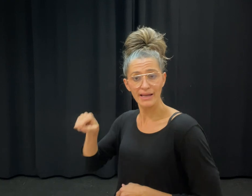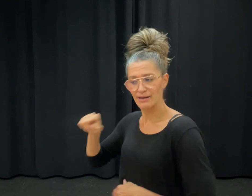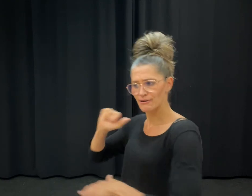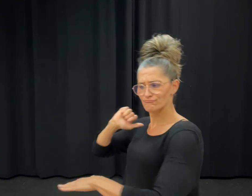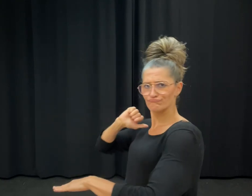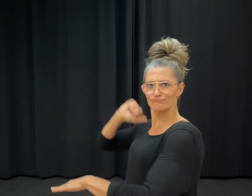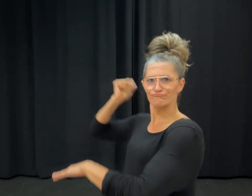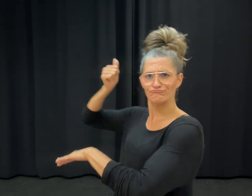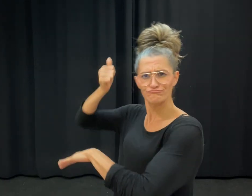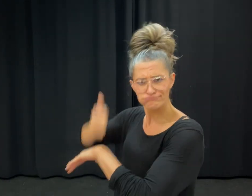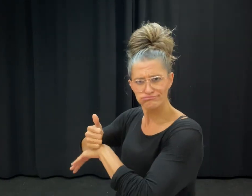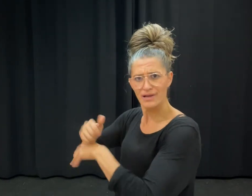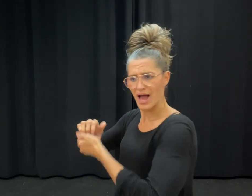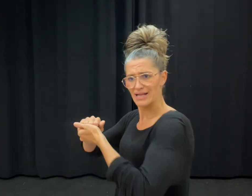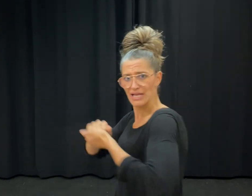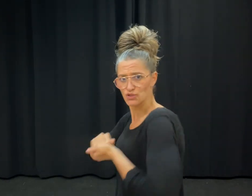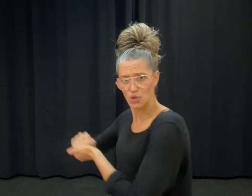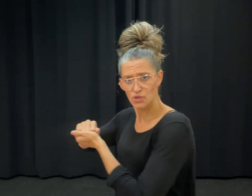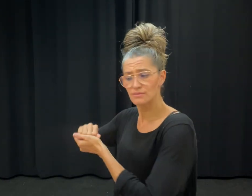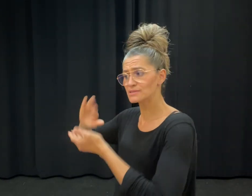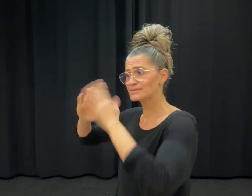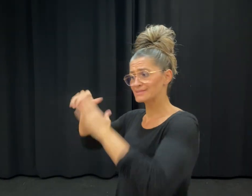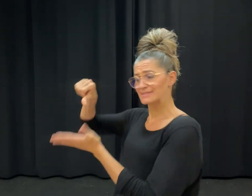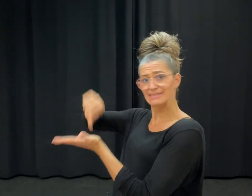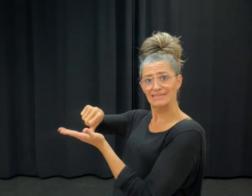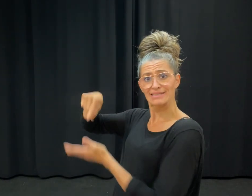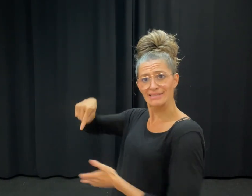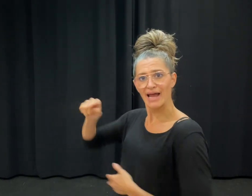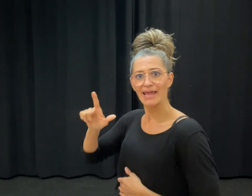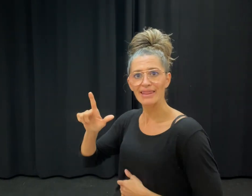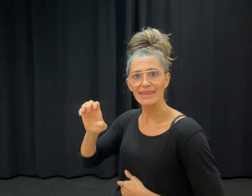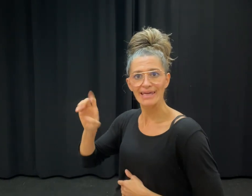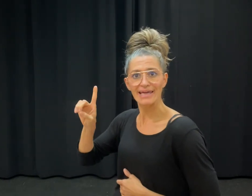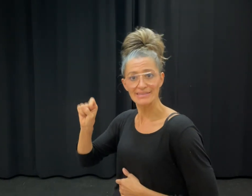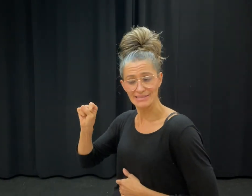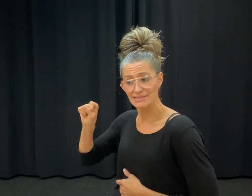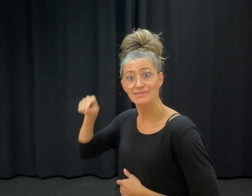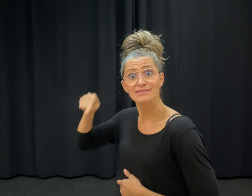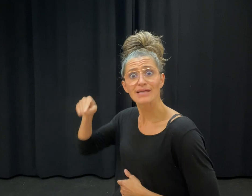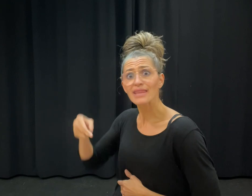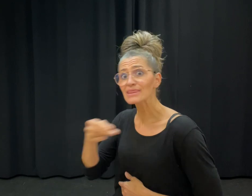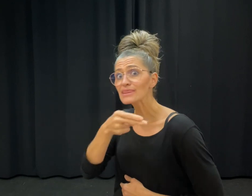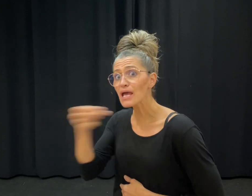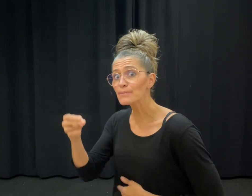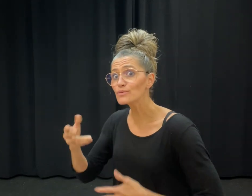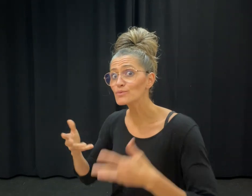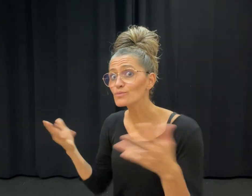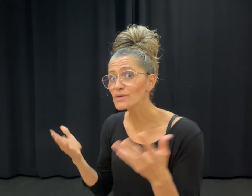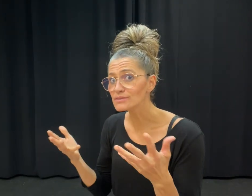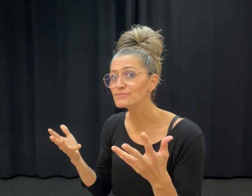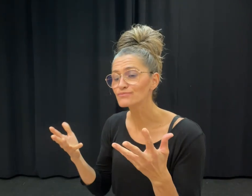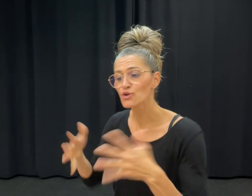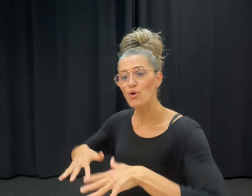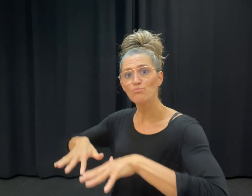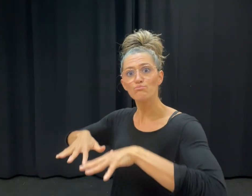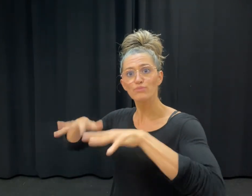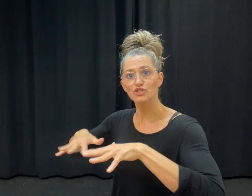of The British Deaf and Dumb Association (BDDA).